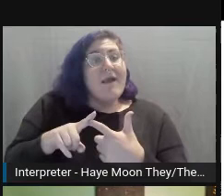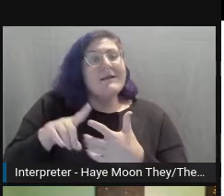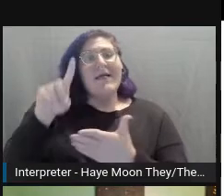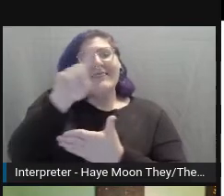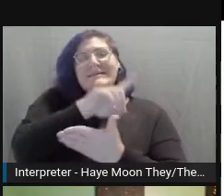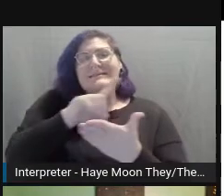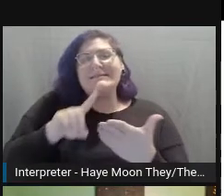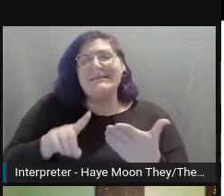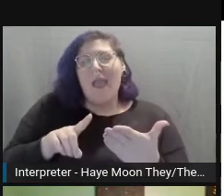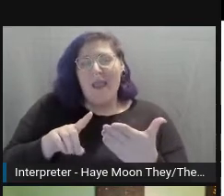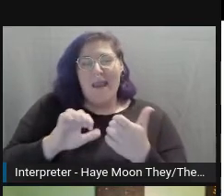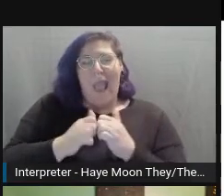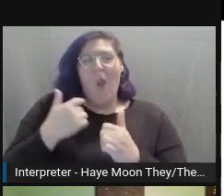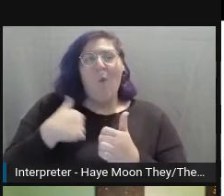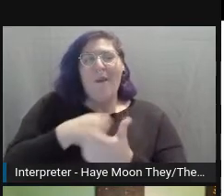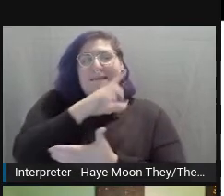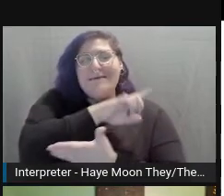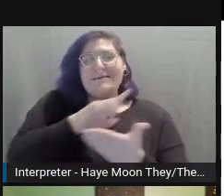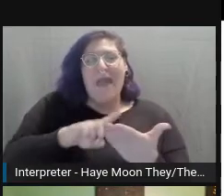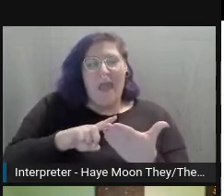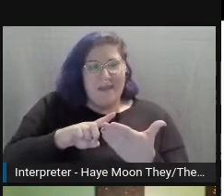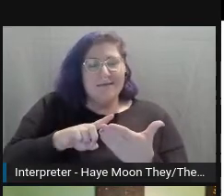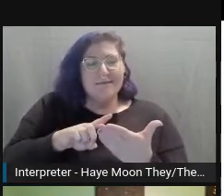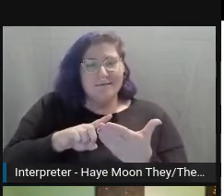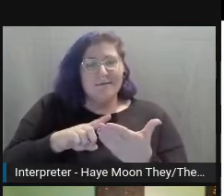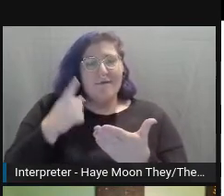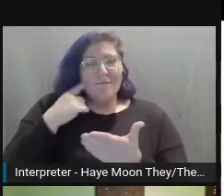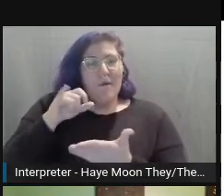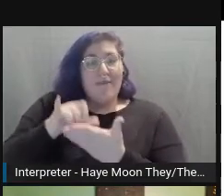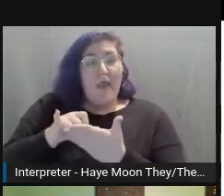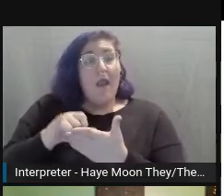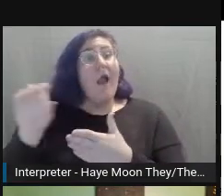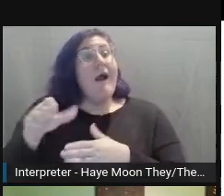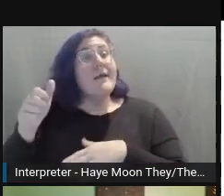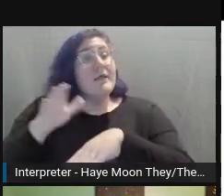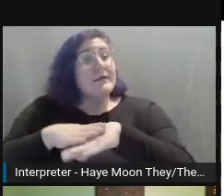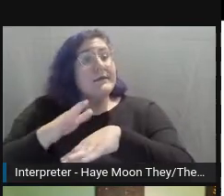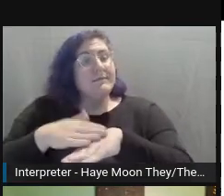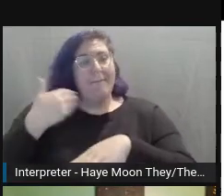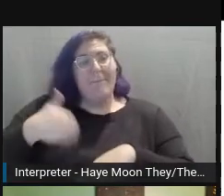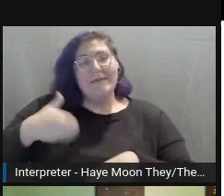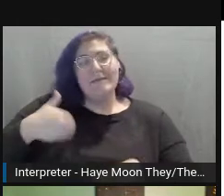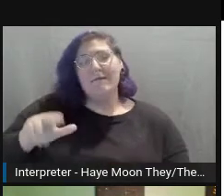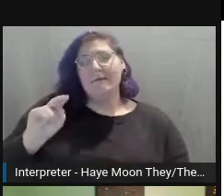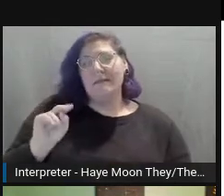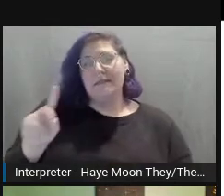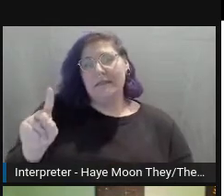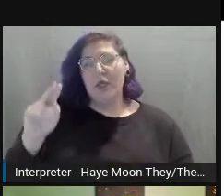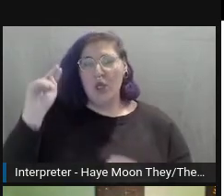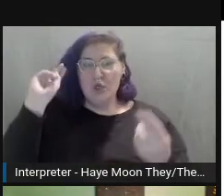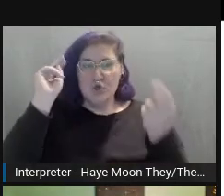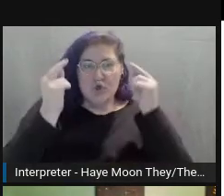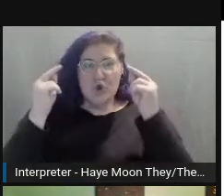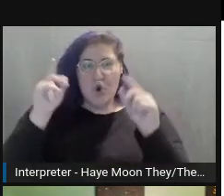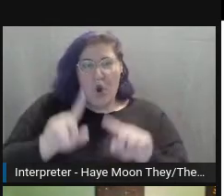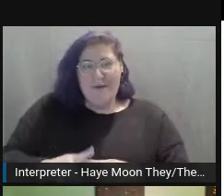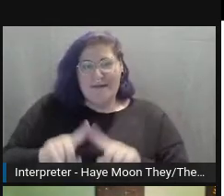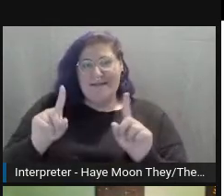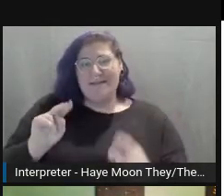I will give another disclaimer as well, I am neurodivergent. I do have some cognitive issues.